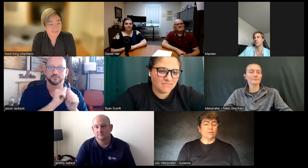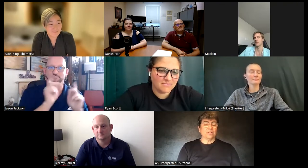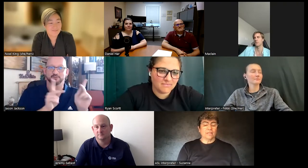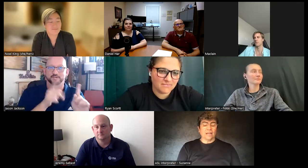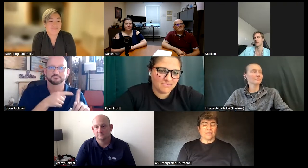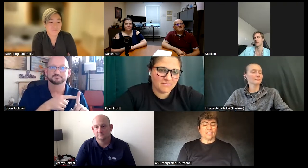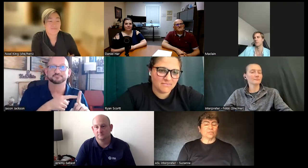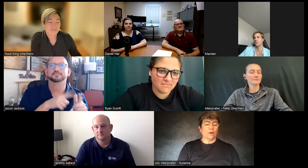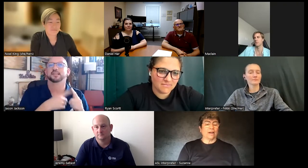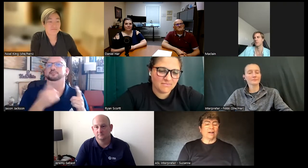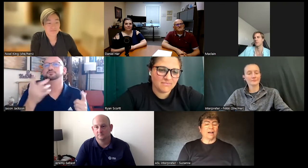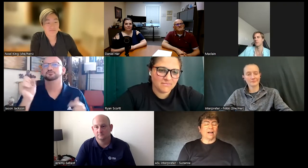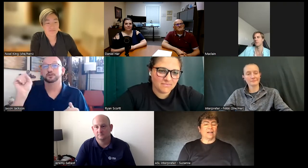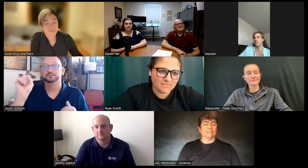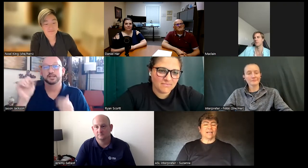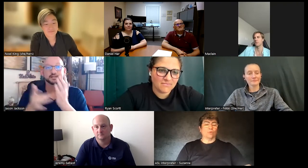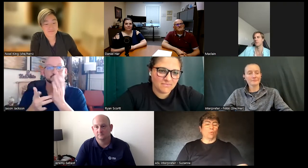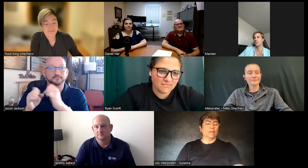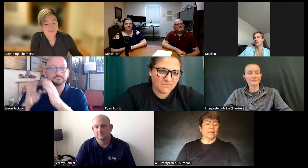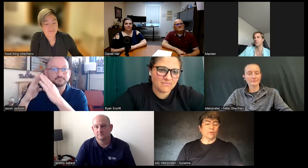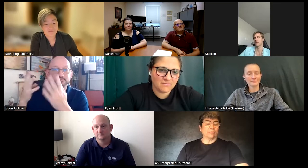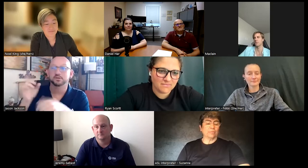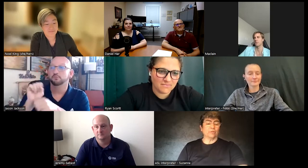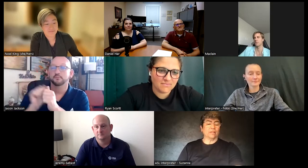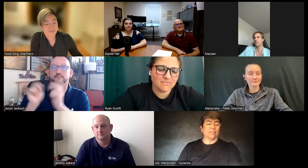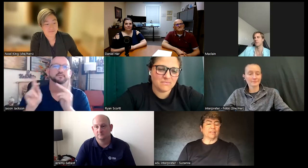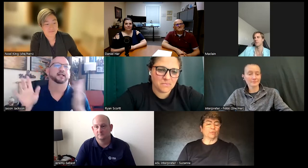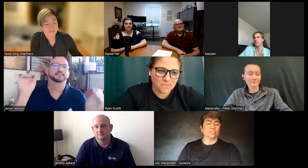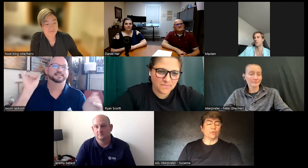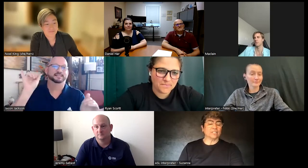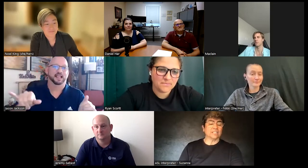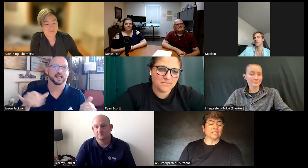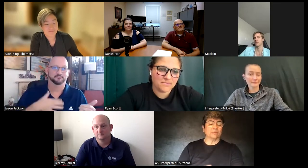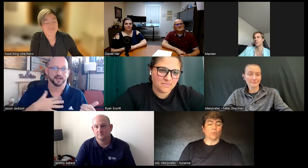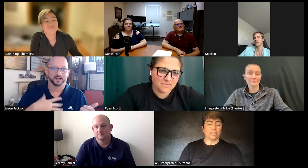and that's where I like working with people and then with Sorensen working